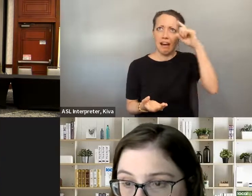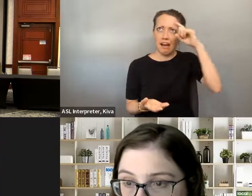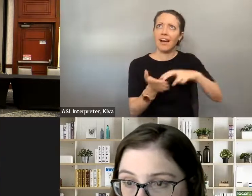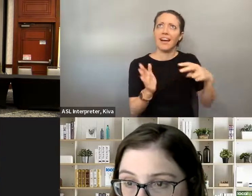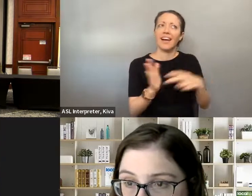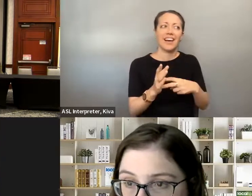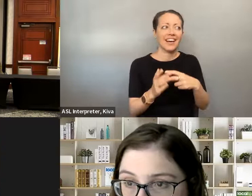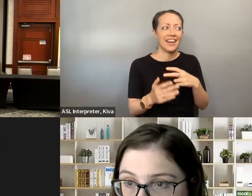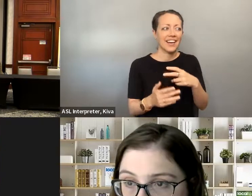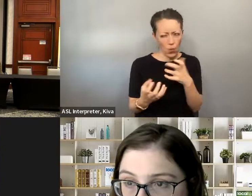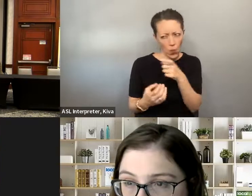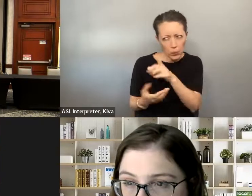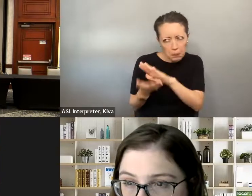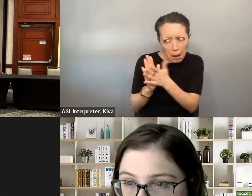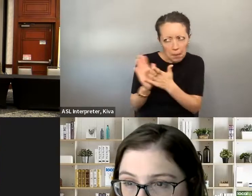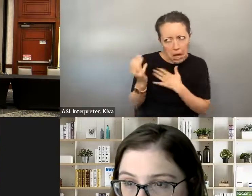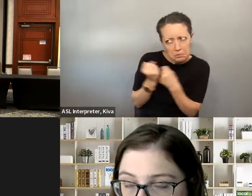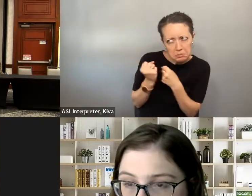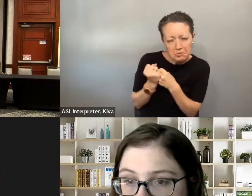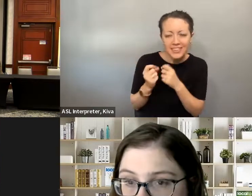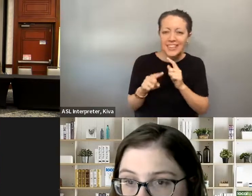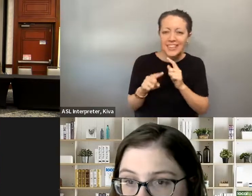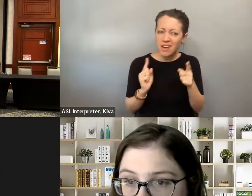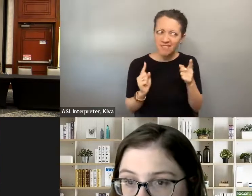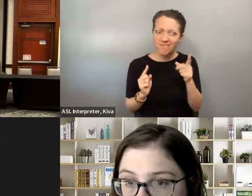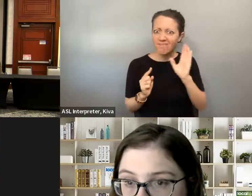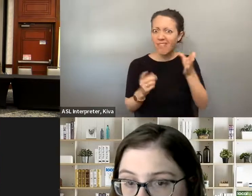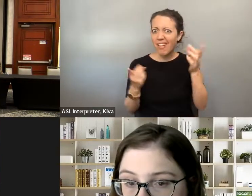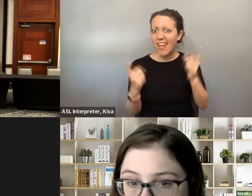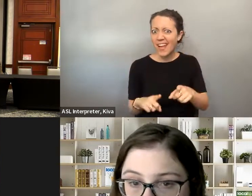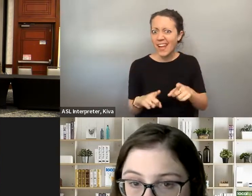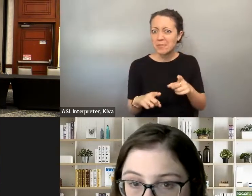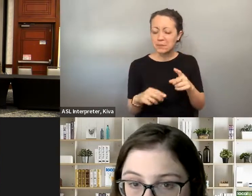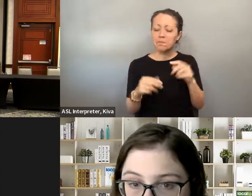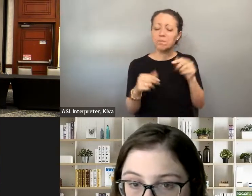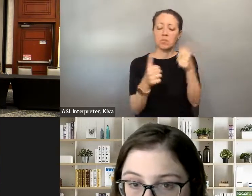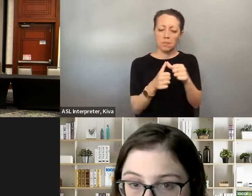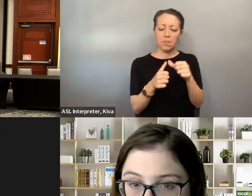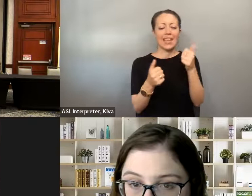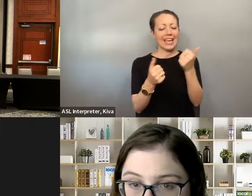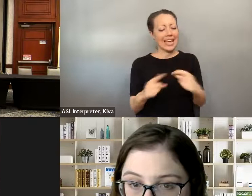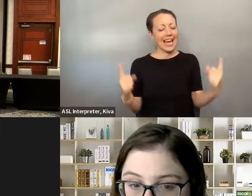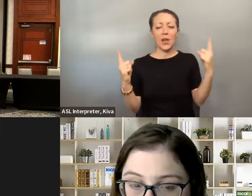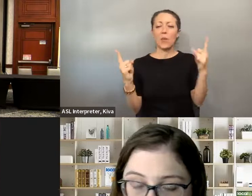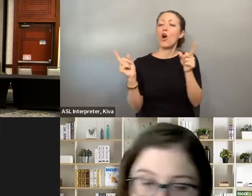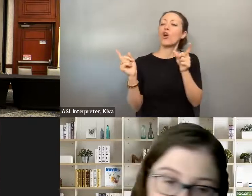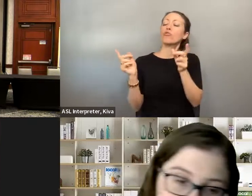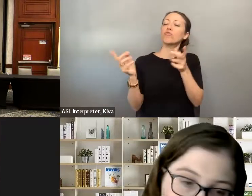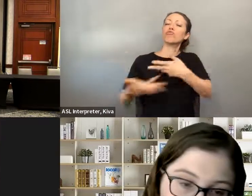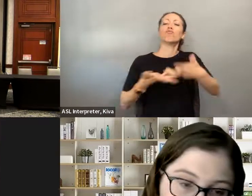may actually publicly say oh, yes, I fully support so and so for whatever seat. You know, and you don't realize who is Because if that person good experience with you, then they may actually publicly say, Oh, yes, I fully support, you know so and so, for whatever seat no, and and you don't realize who it's gonna be your biggest cheerleaders.